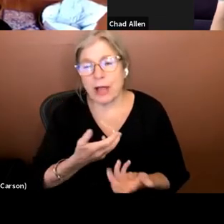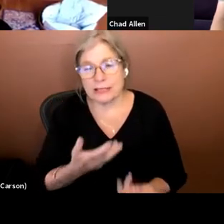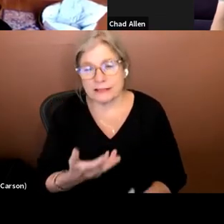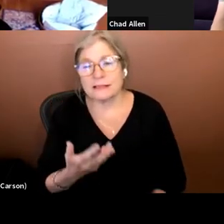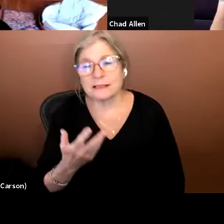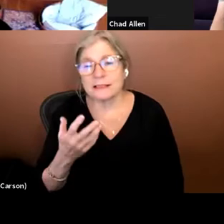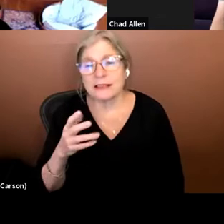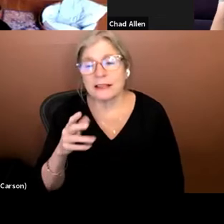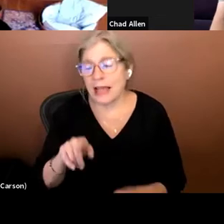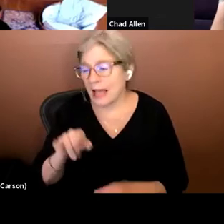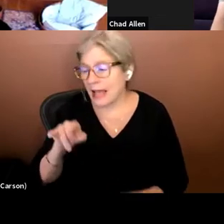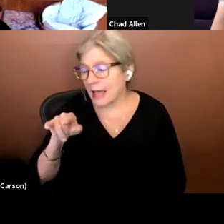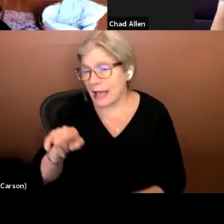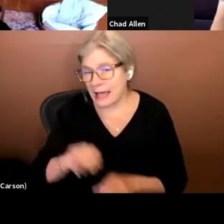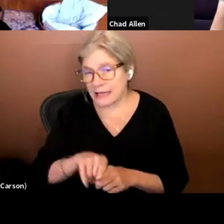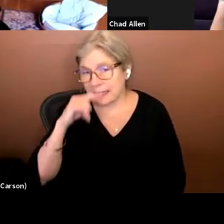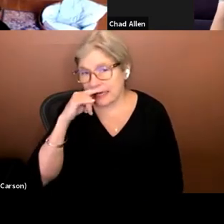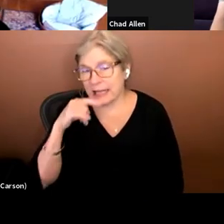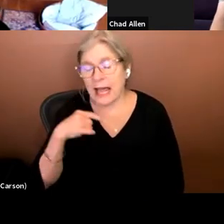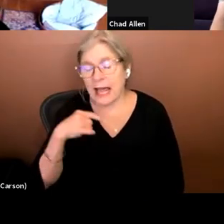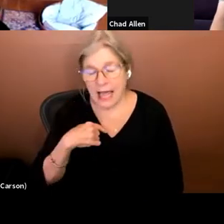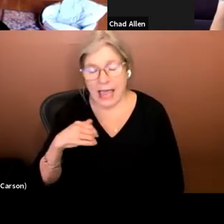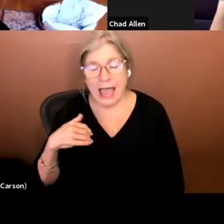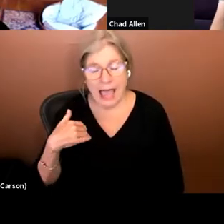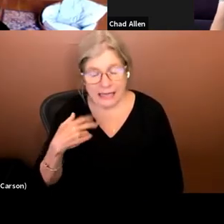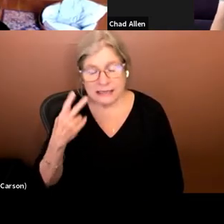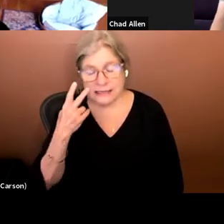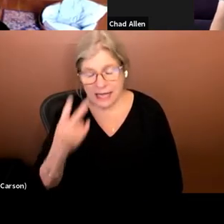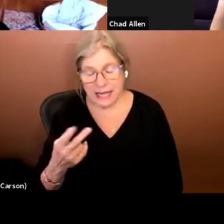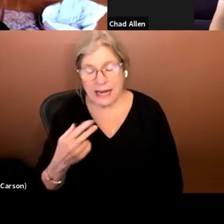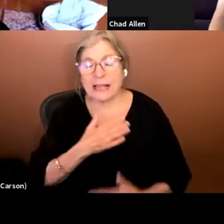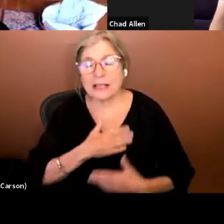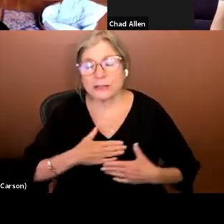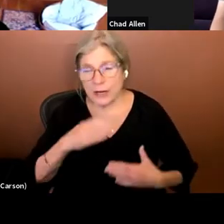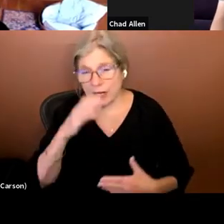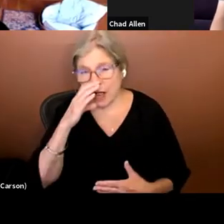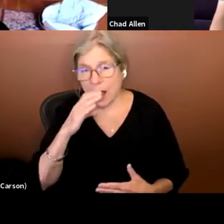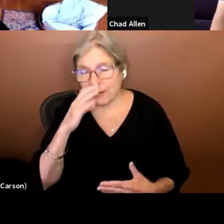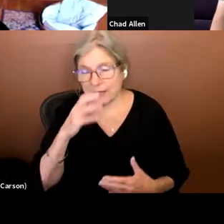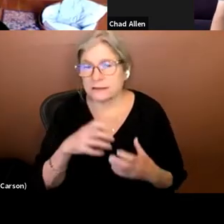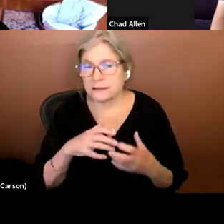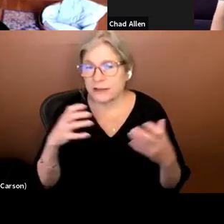kid I was sighted. So I enjoyed comics very much. It's